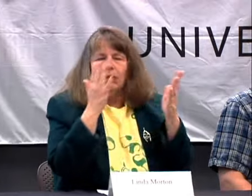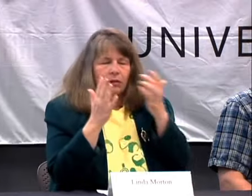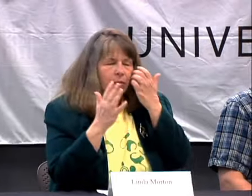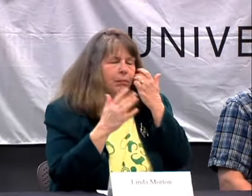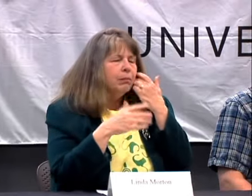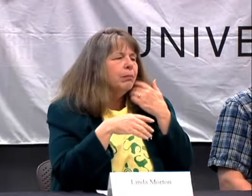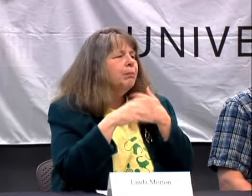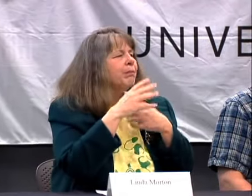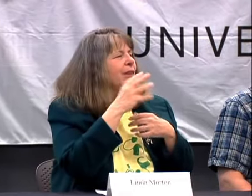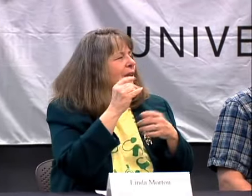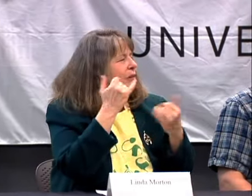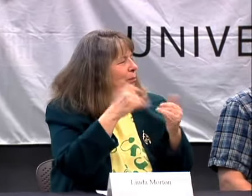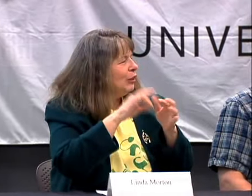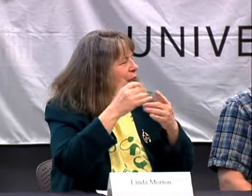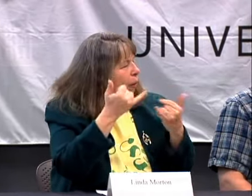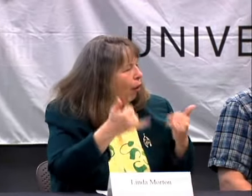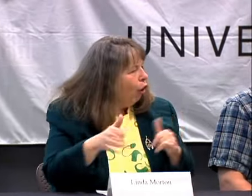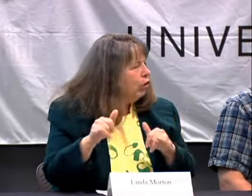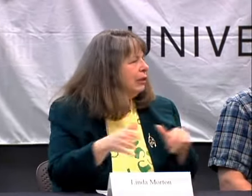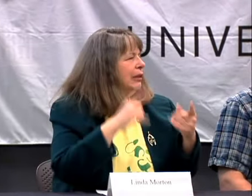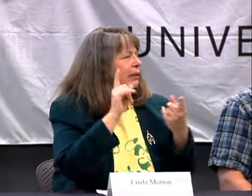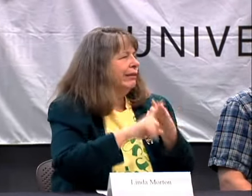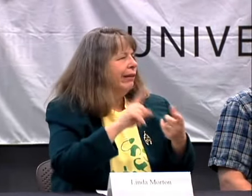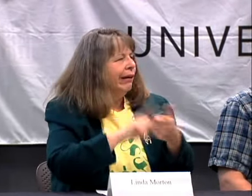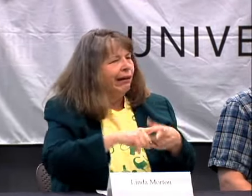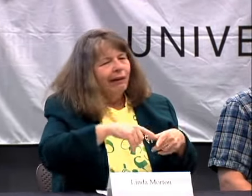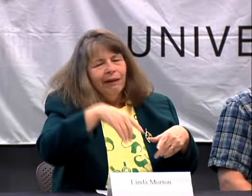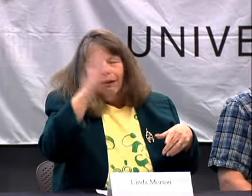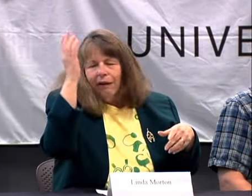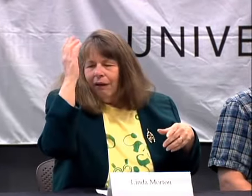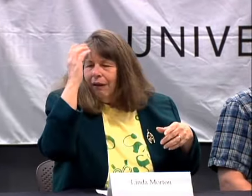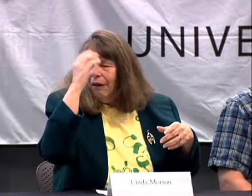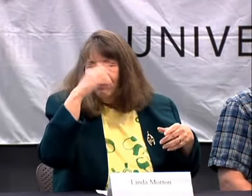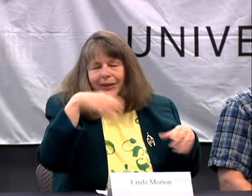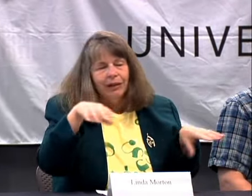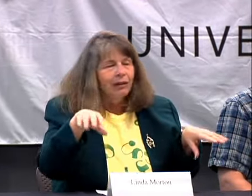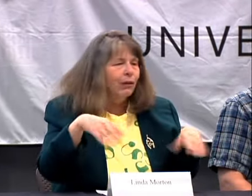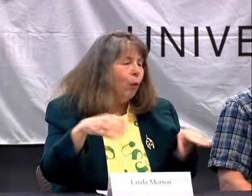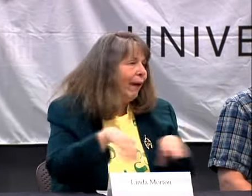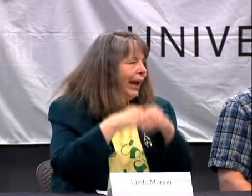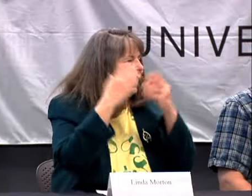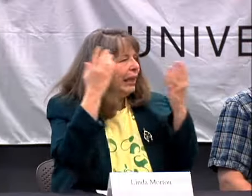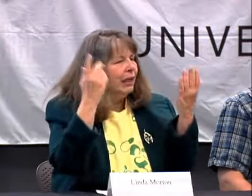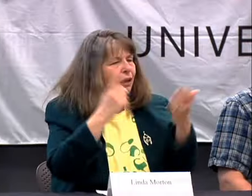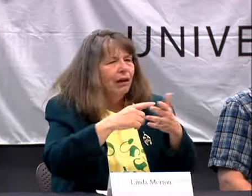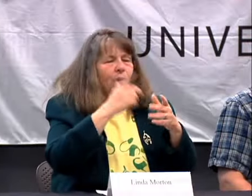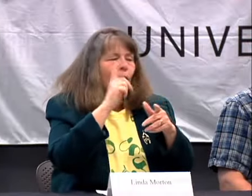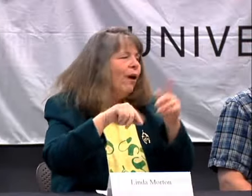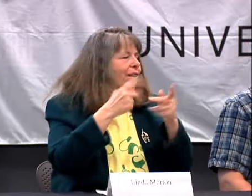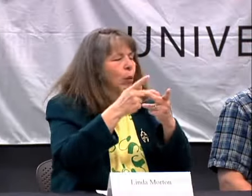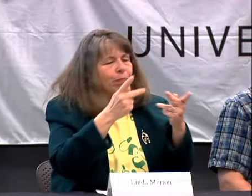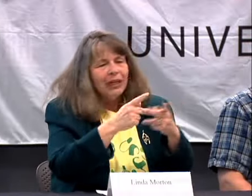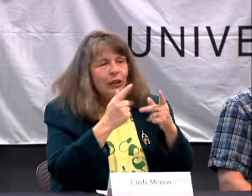SPEAKING. AT PARTIES, AT WEDDINGS, OR WHATEVER PLACE WHERE YOU GO THERE